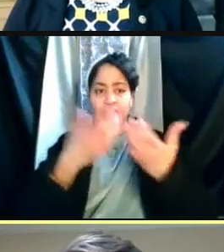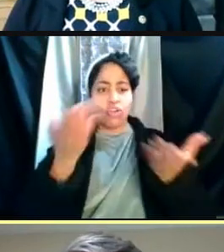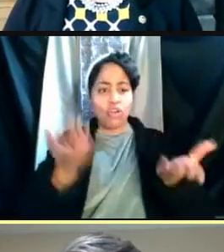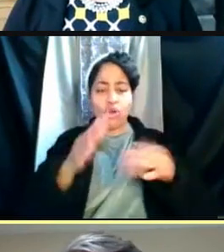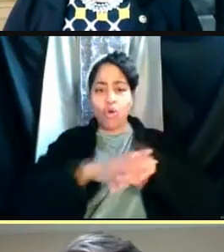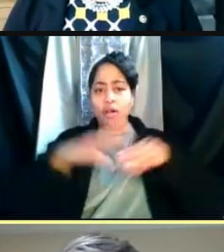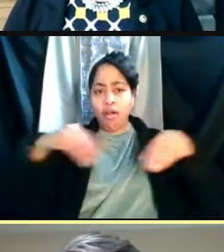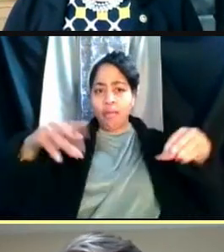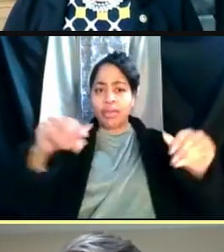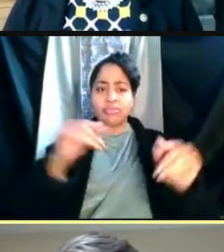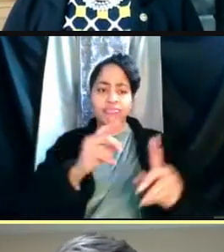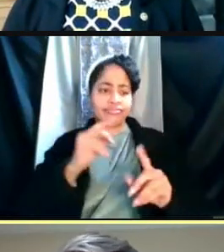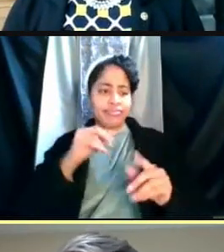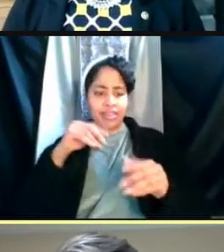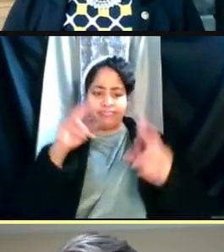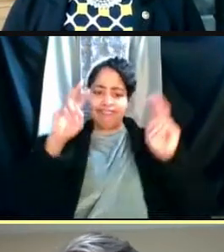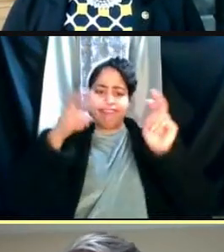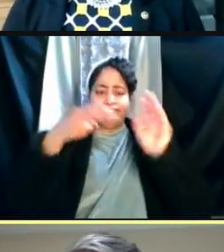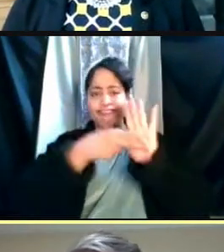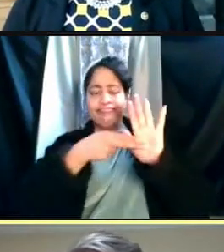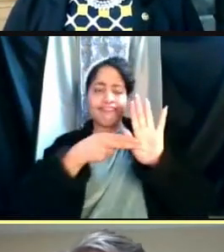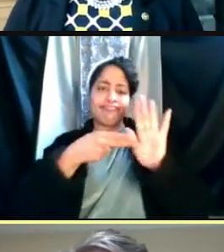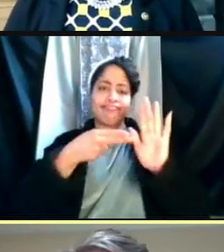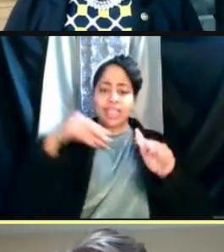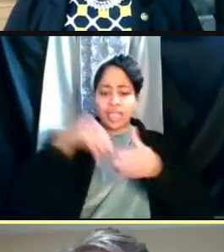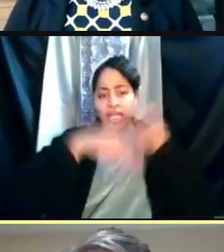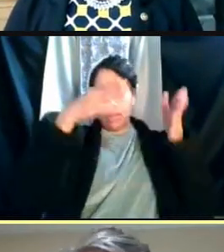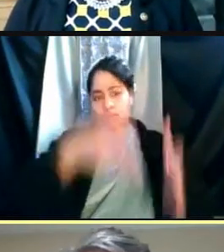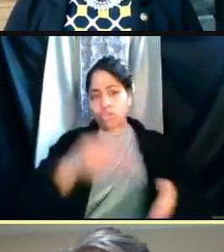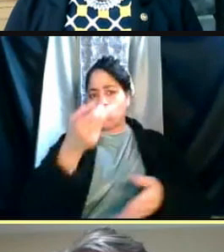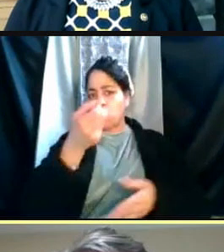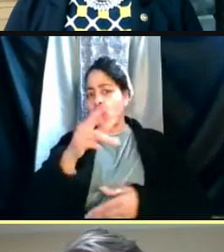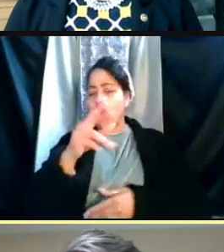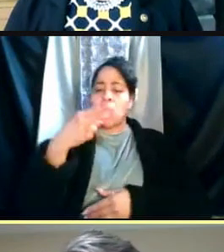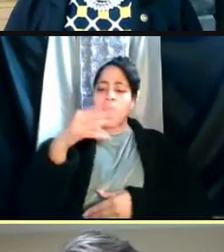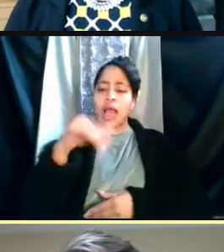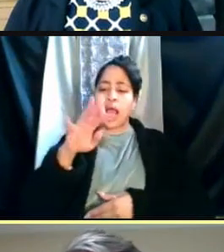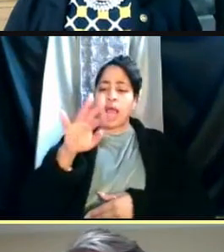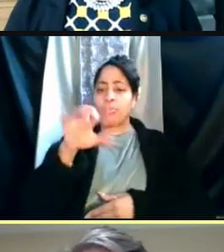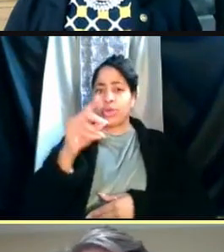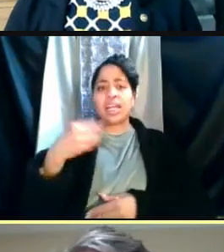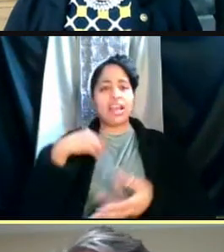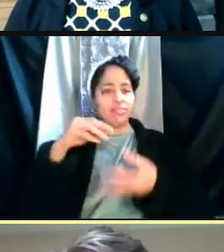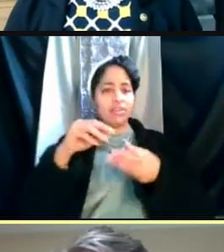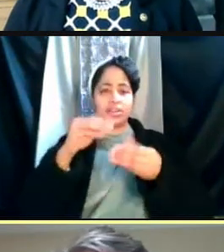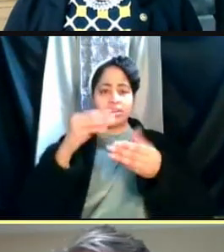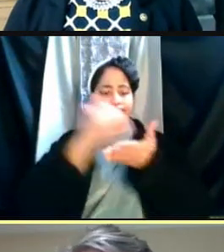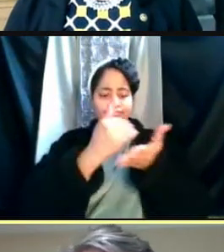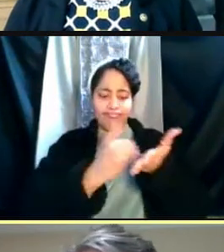as either in-person or hybrid. And we have rosters of those folks and have been monitoring compliance.